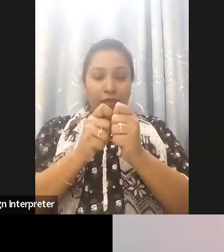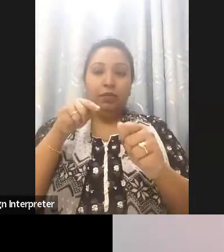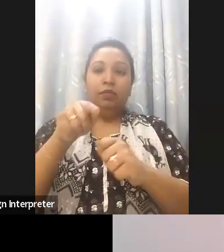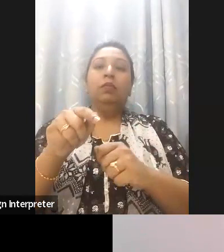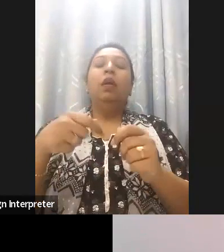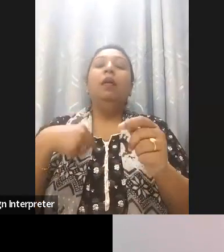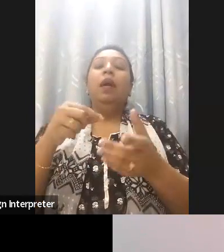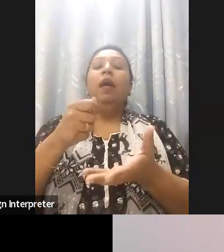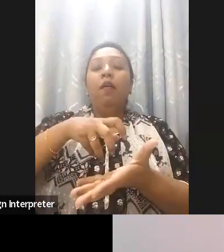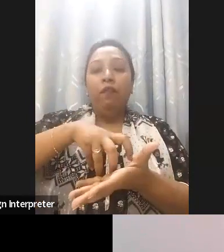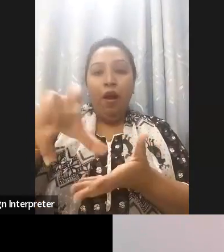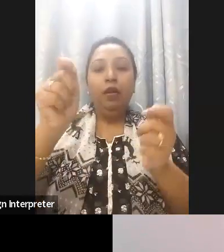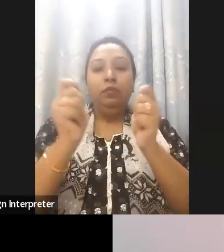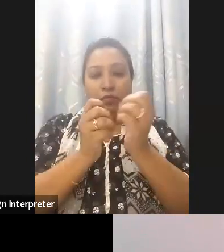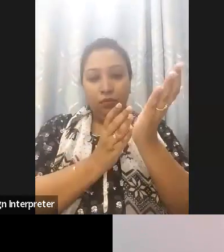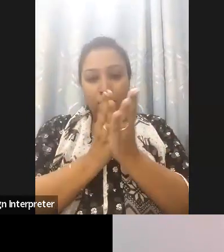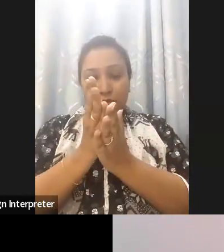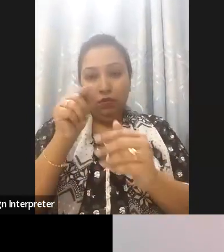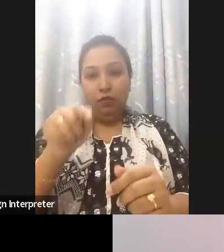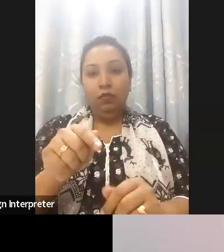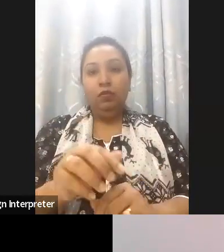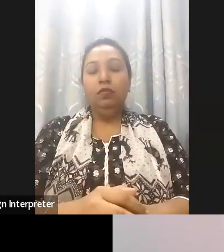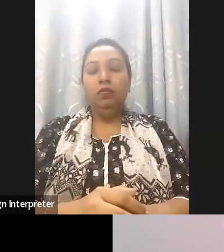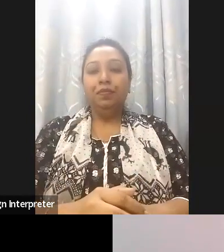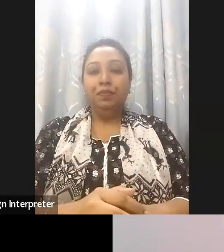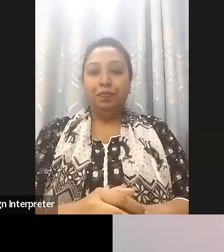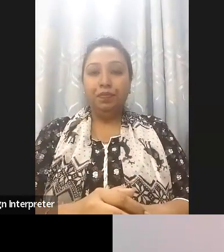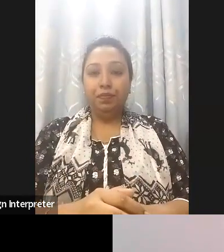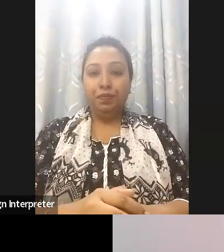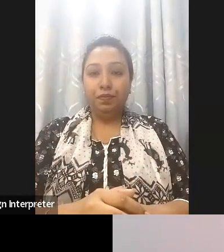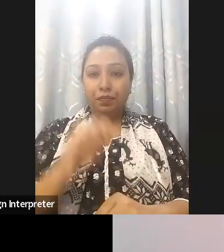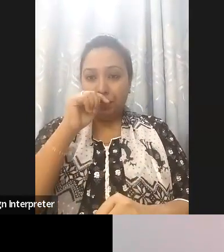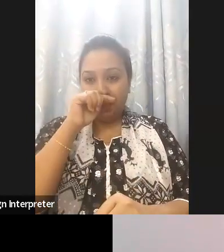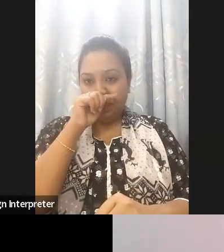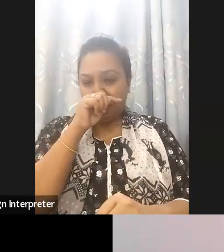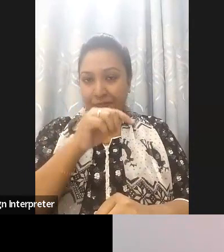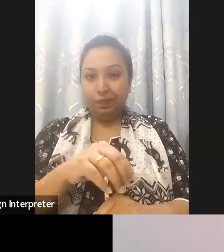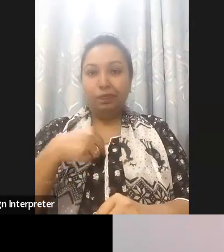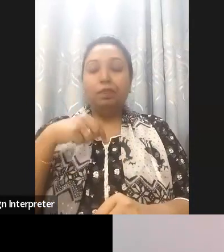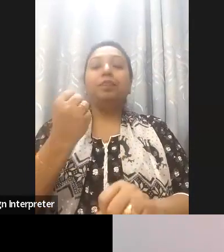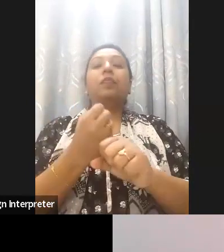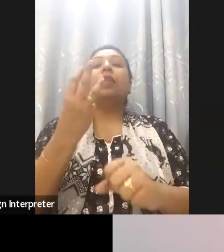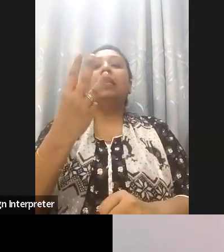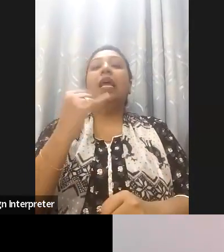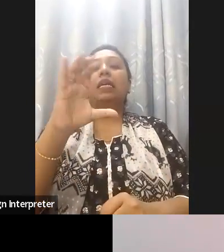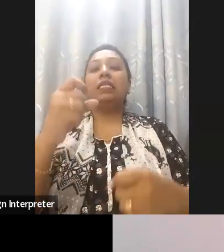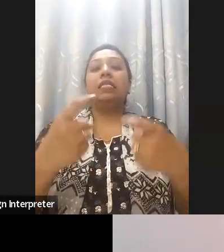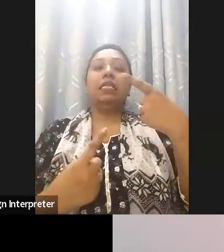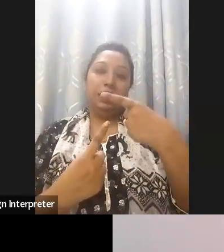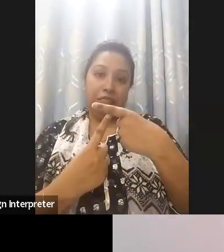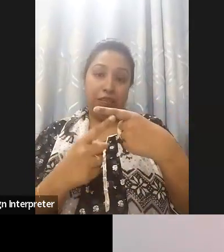And last but not least is to work with G3ict and to make sure that